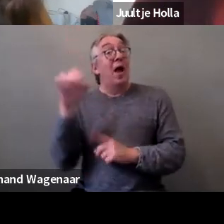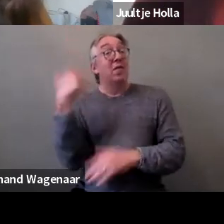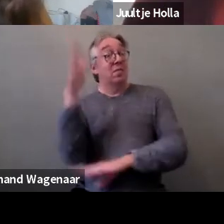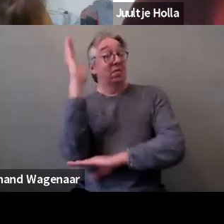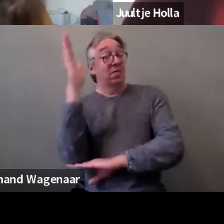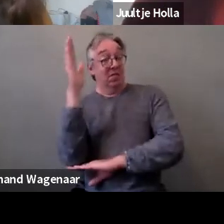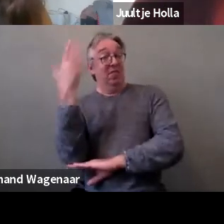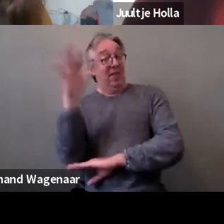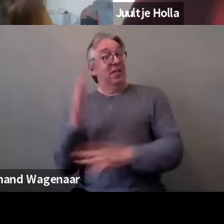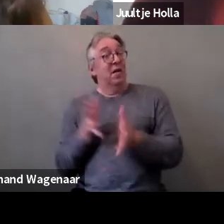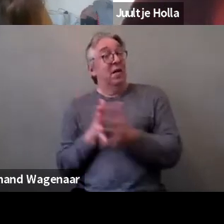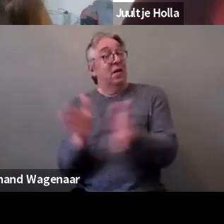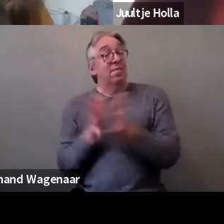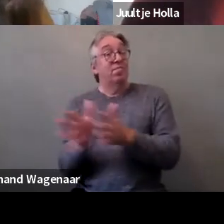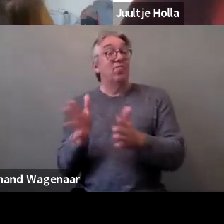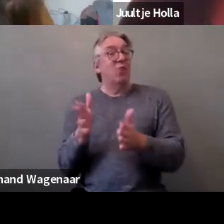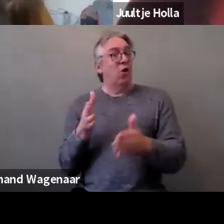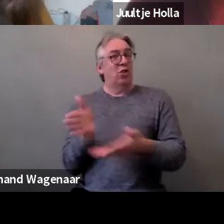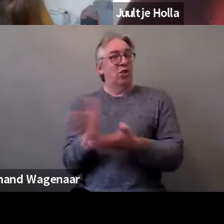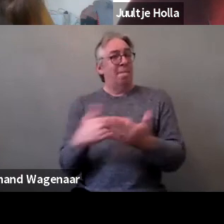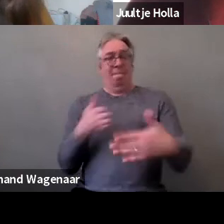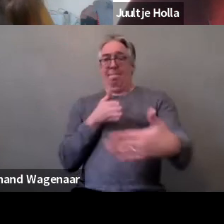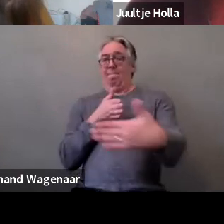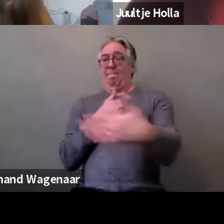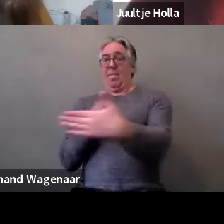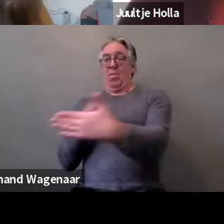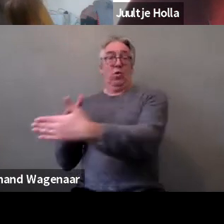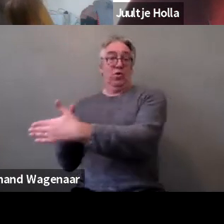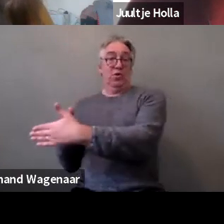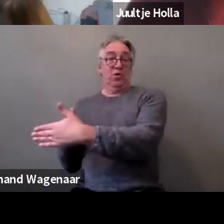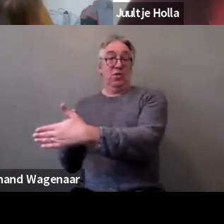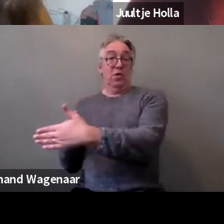as a form of barrier the reporting to the justice system